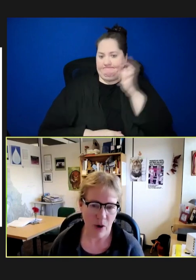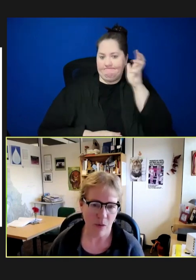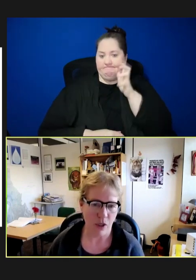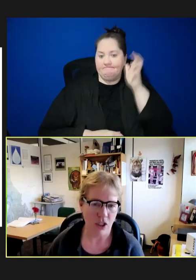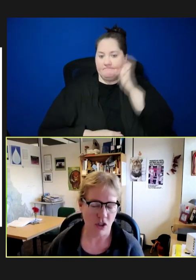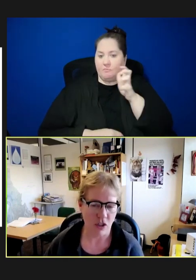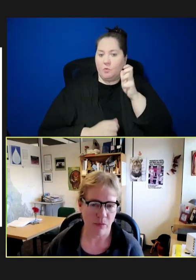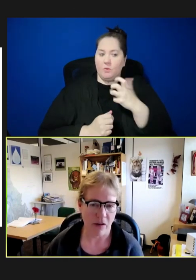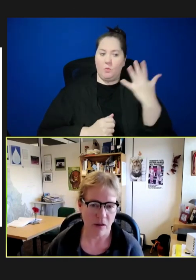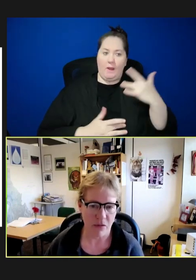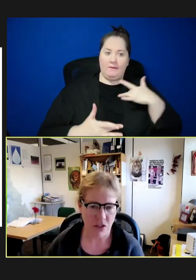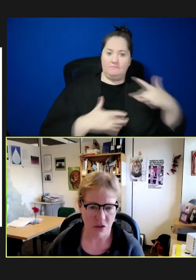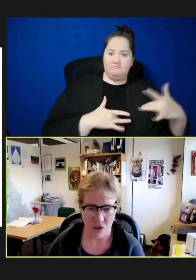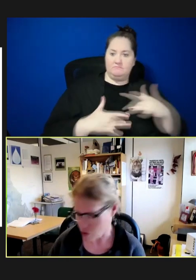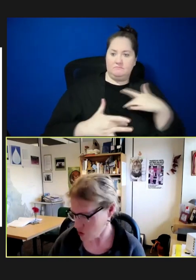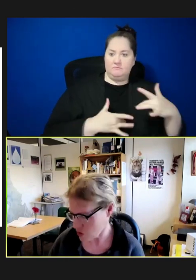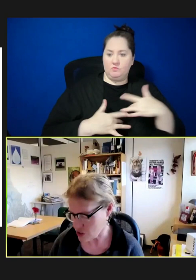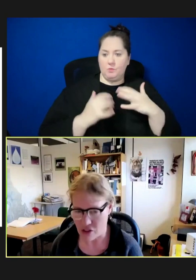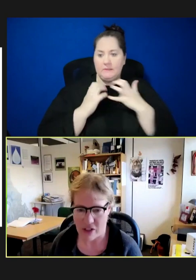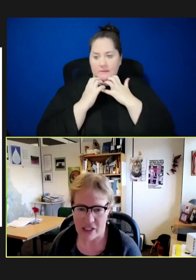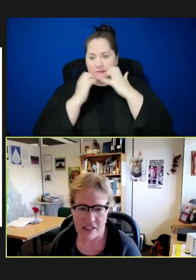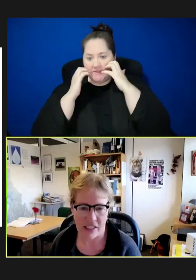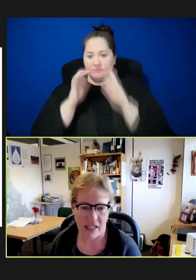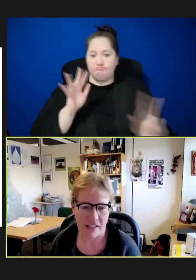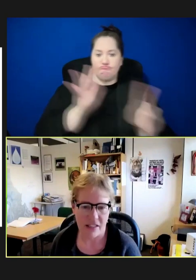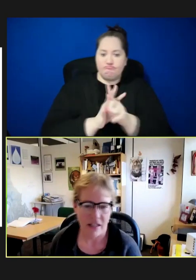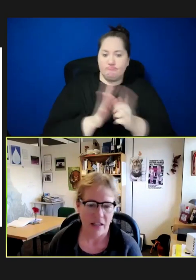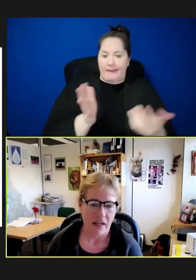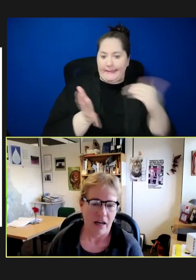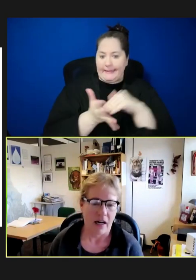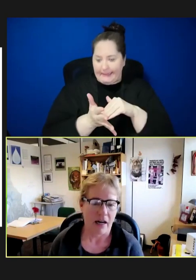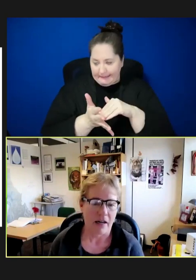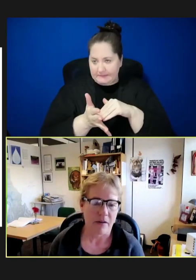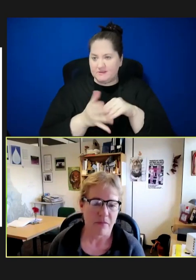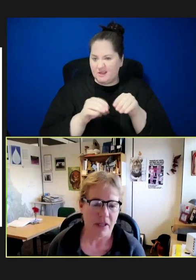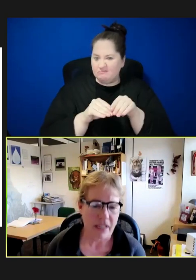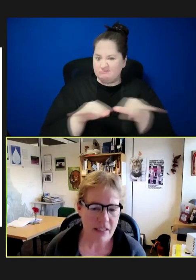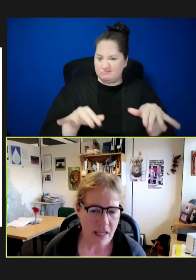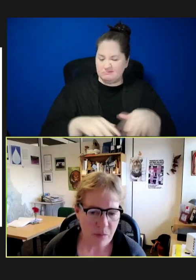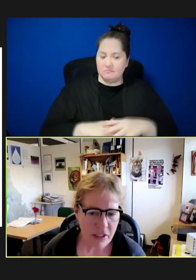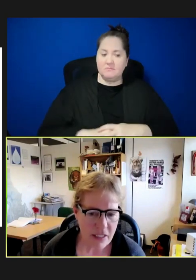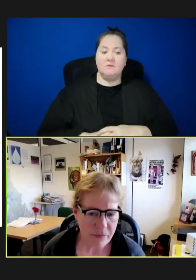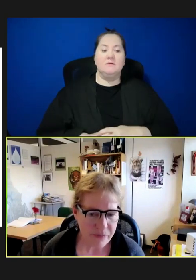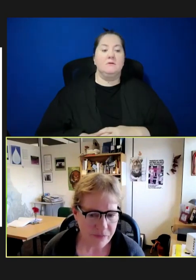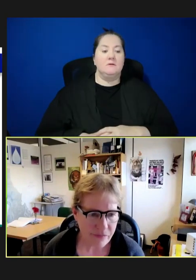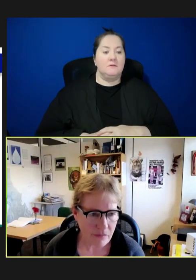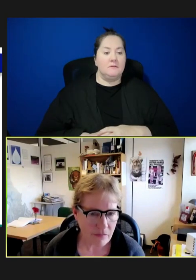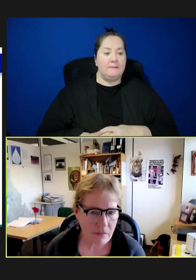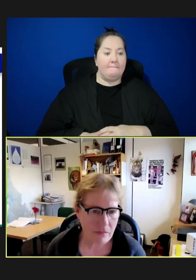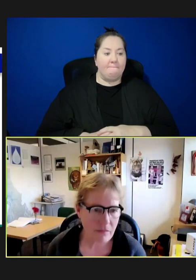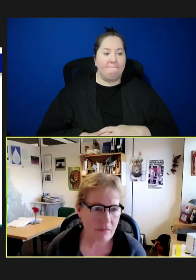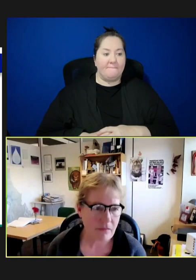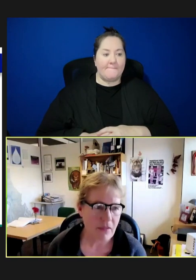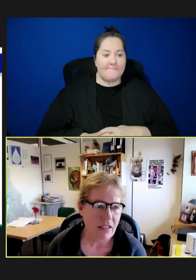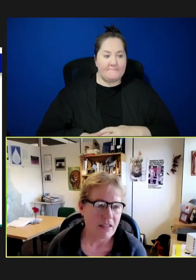why we're concerned about a measles resurgence in the United States. And next slide, please.